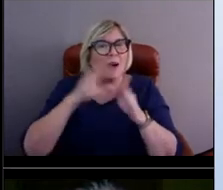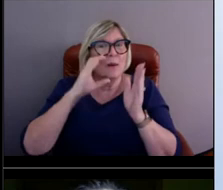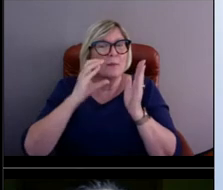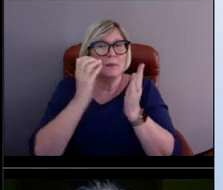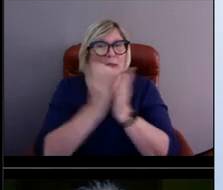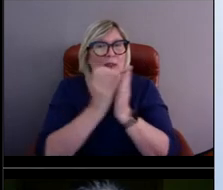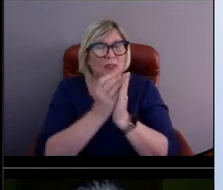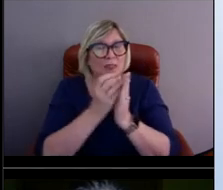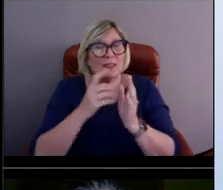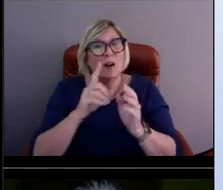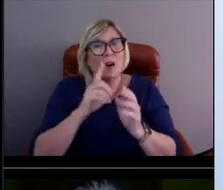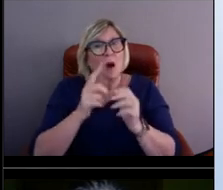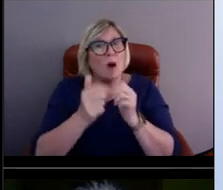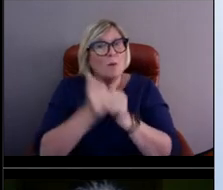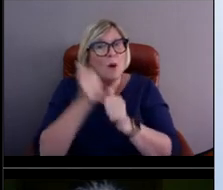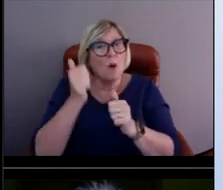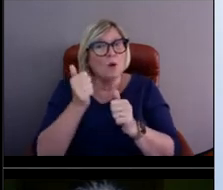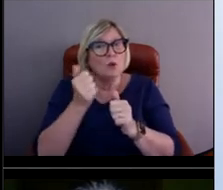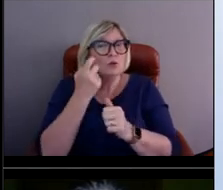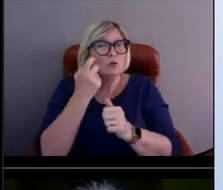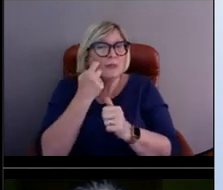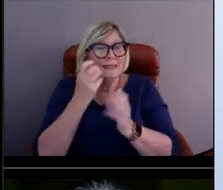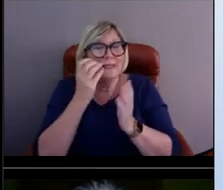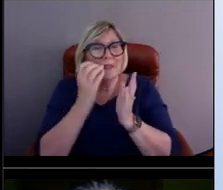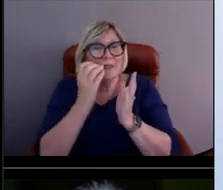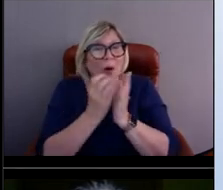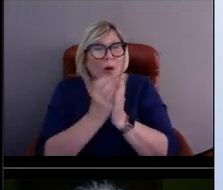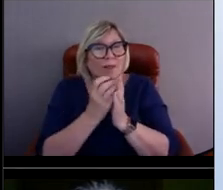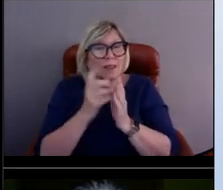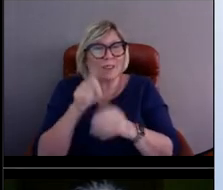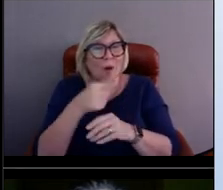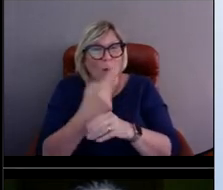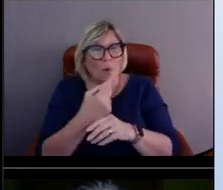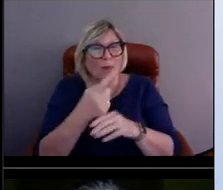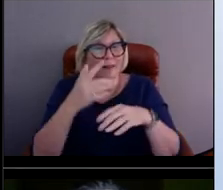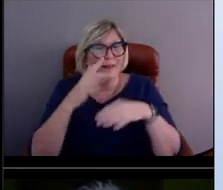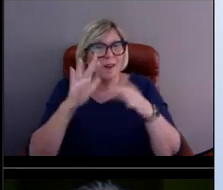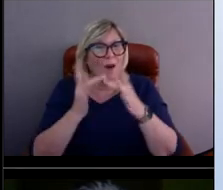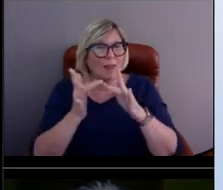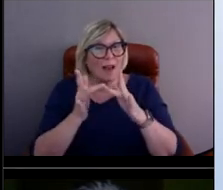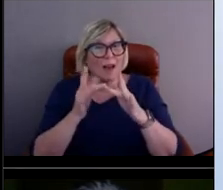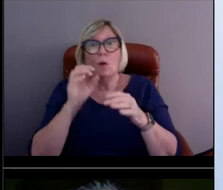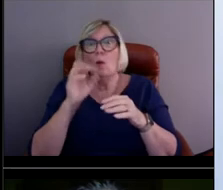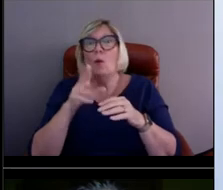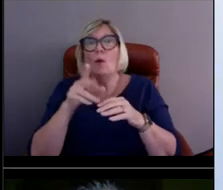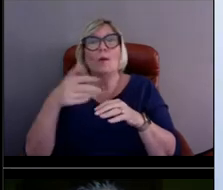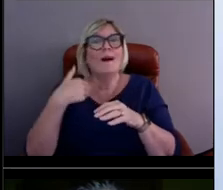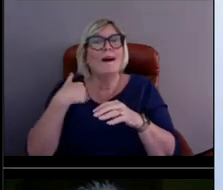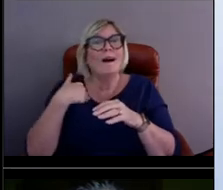like the most recent photos available online? or are ones from previous days archived